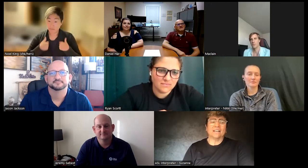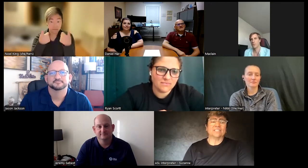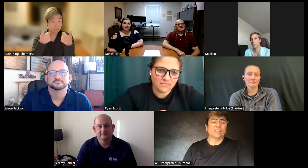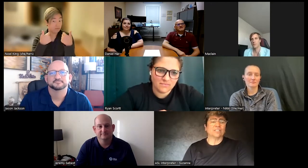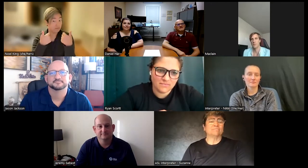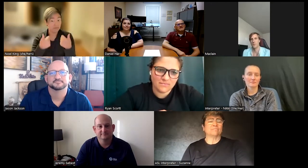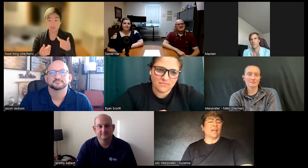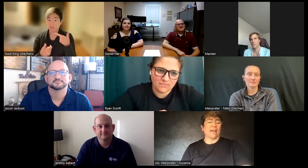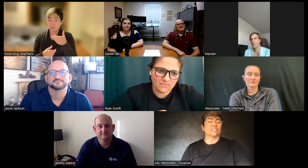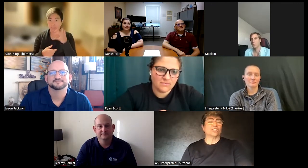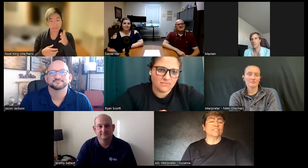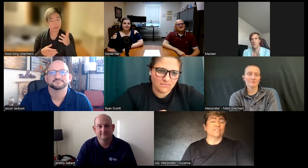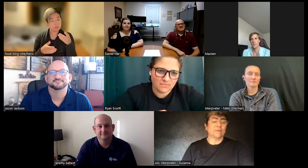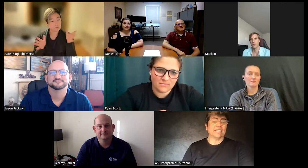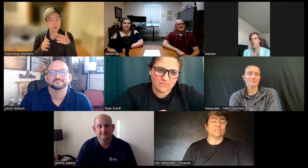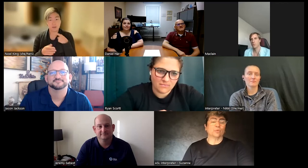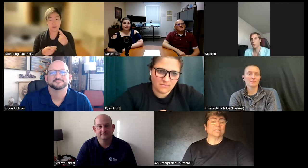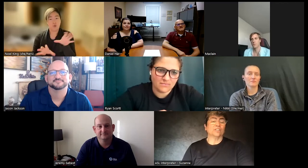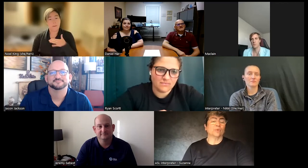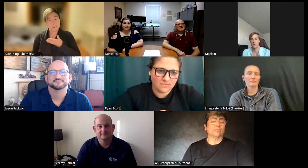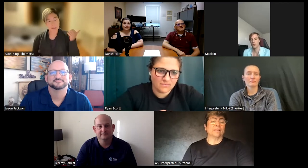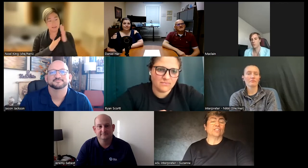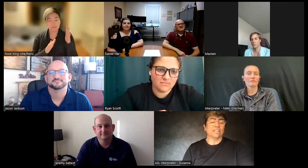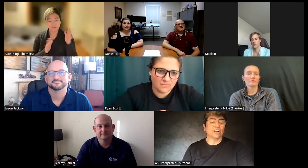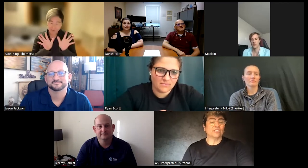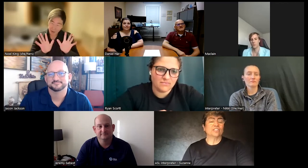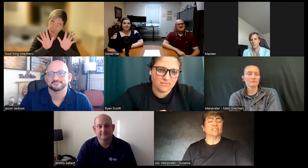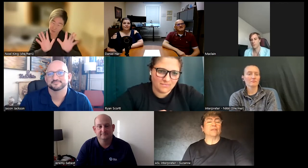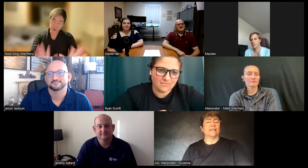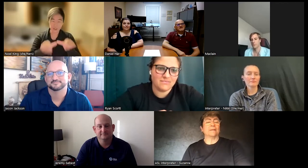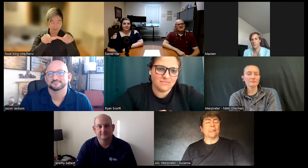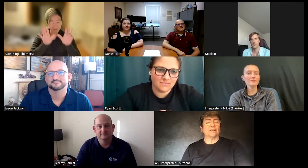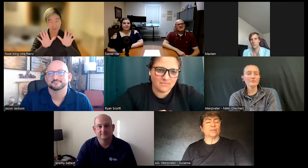and that's good for me that's really good with me she encourages me she